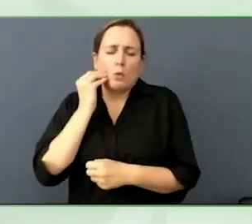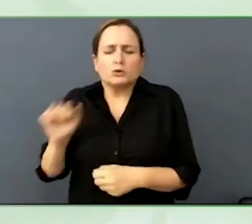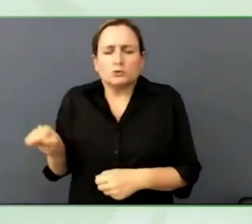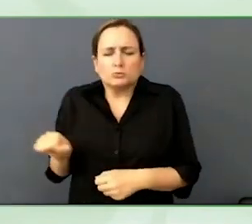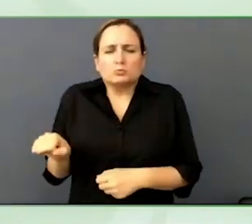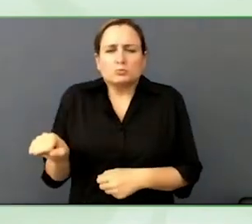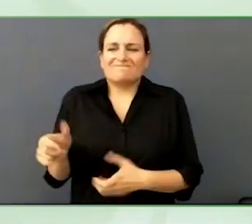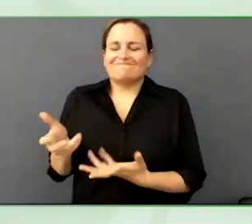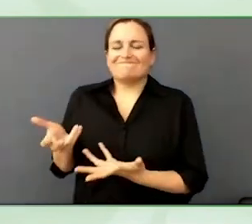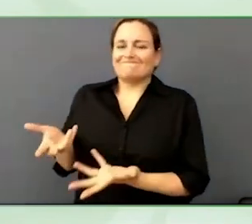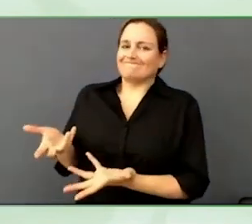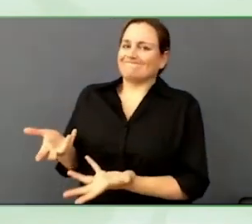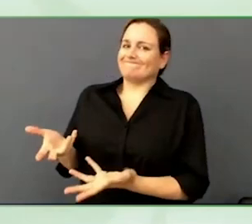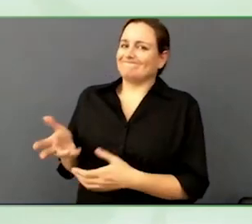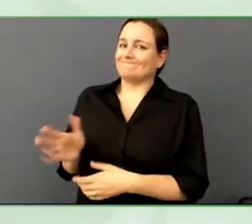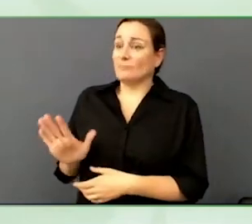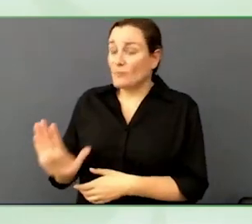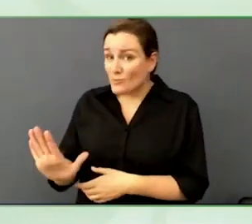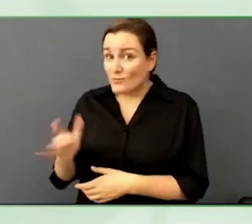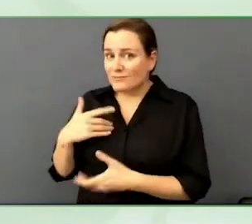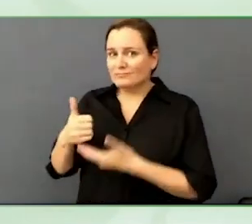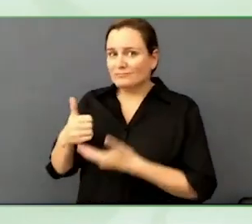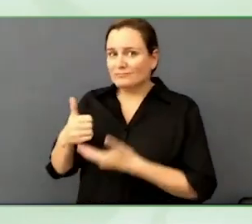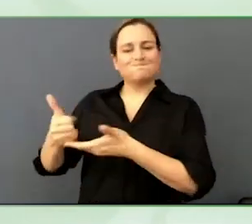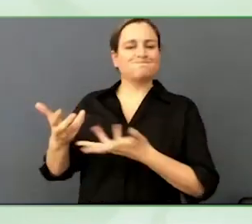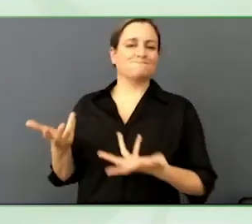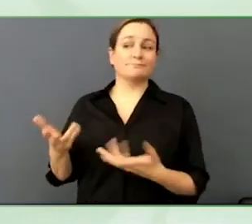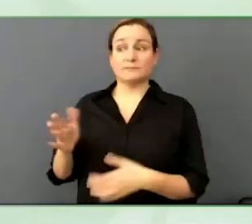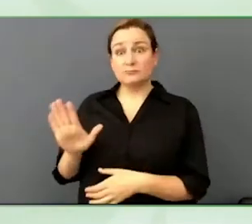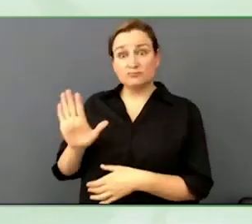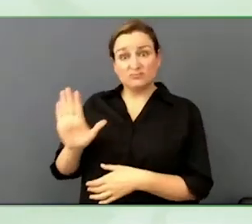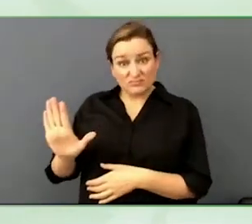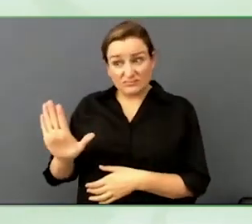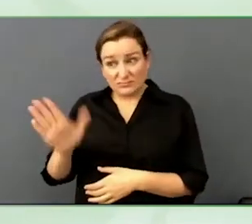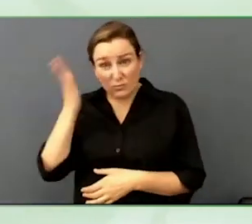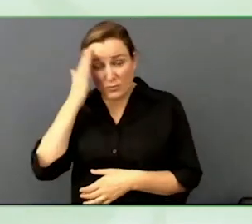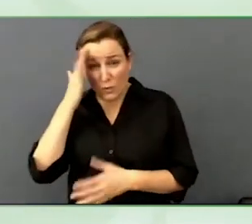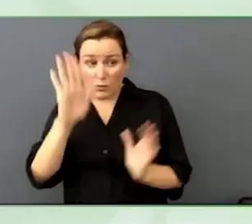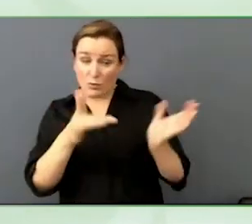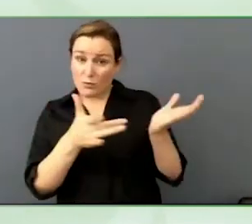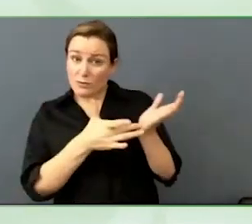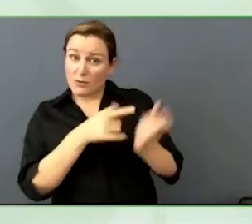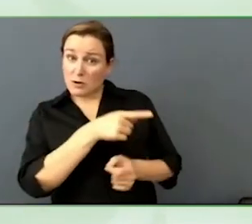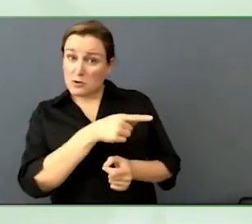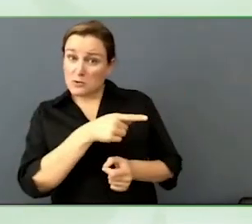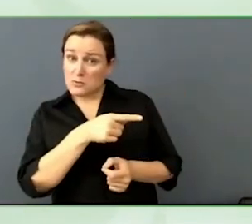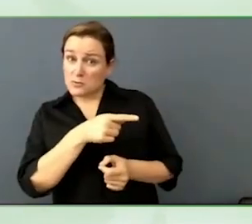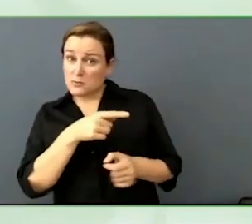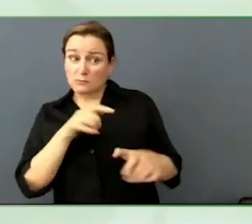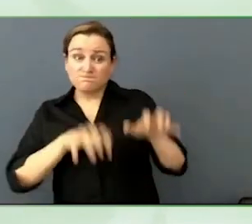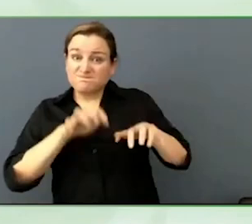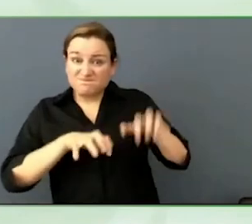the ageing population actually understands how to use technology. We are not teaching people how to use technology for the first time.